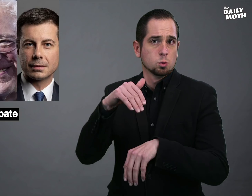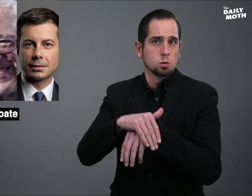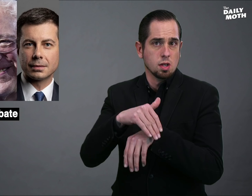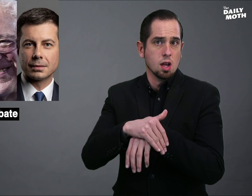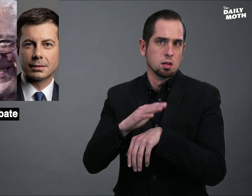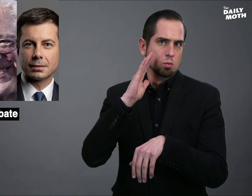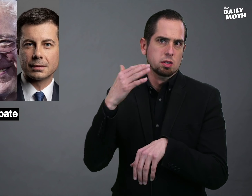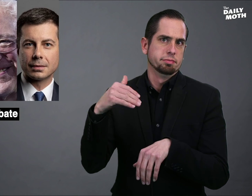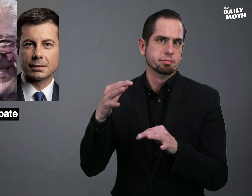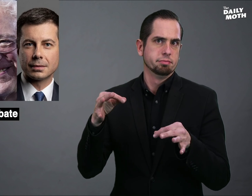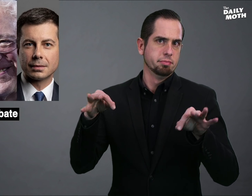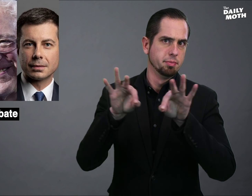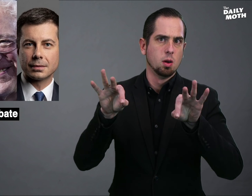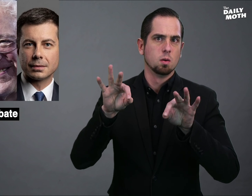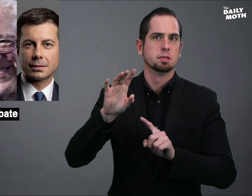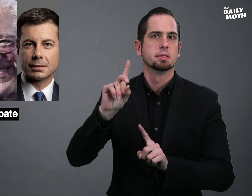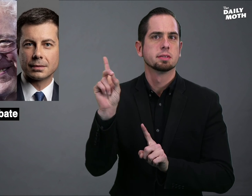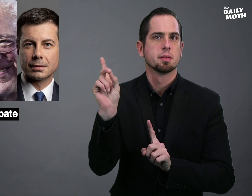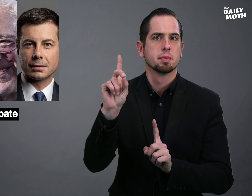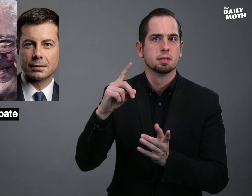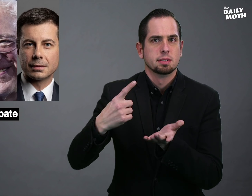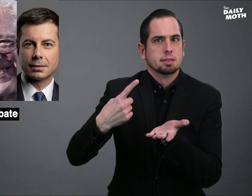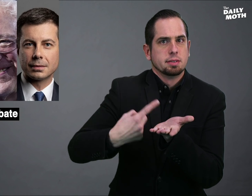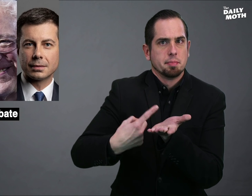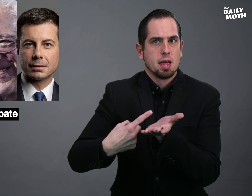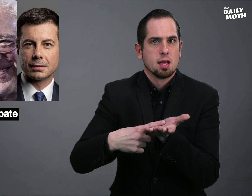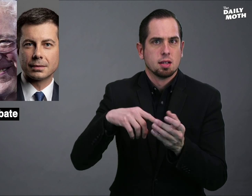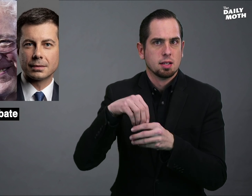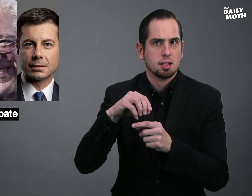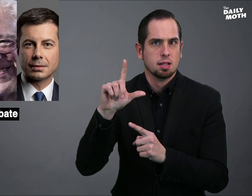Tonight there will be a very important Democratic debate